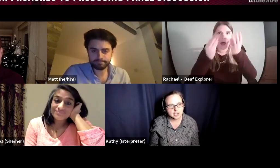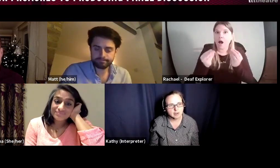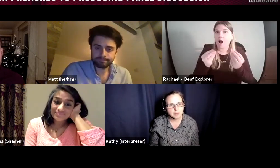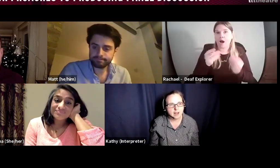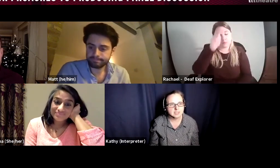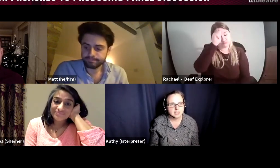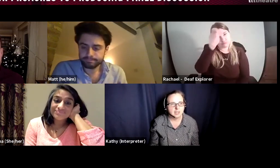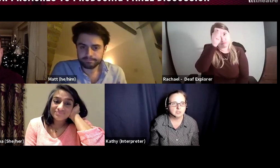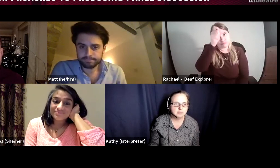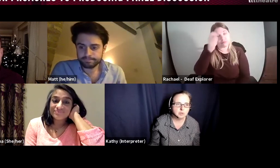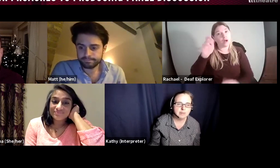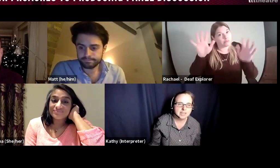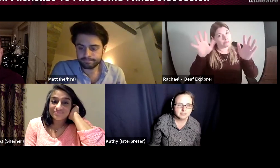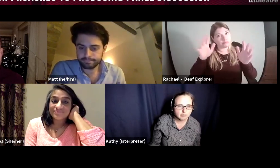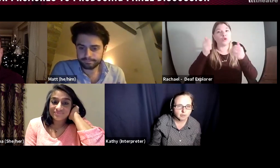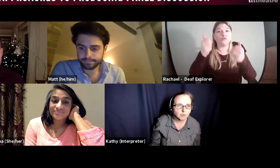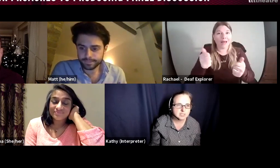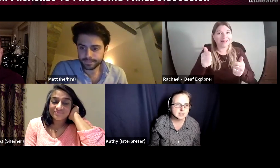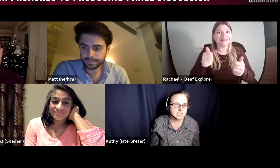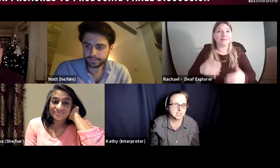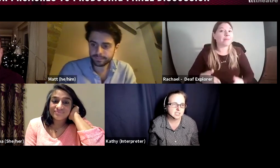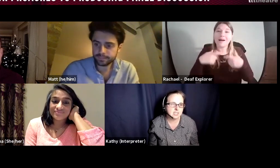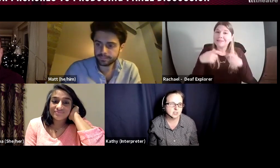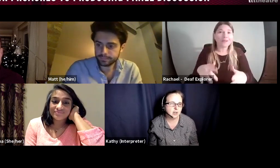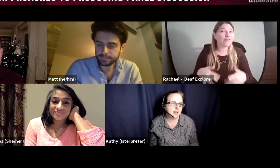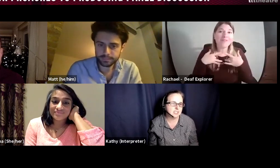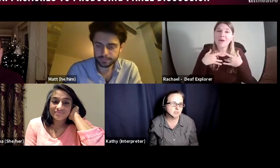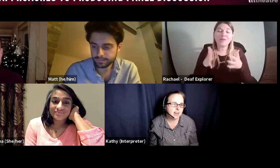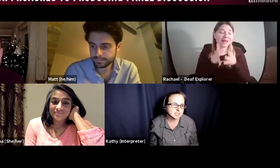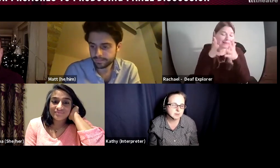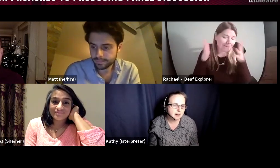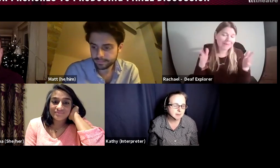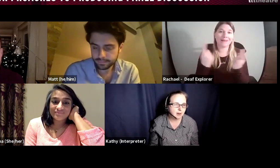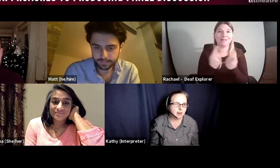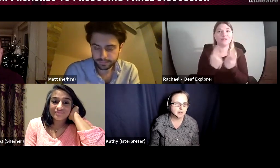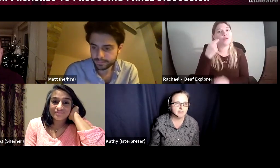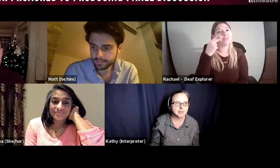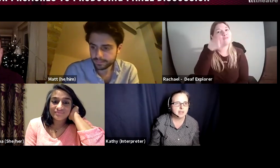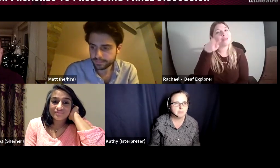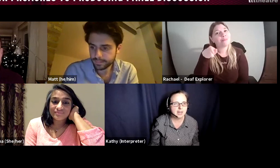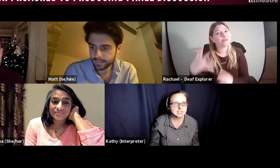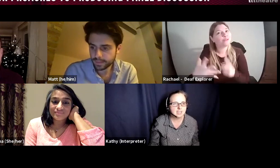about doing many different roles in Theatre, his colleague, that's great, and great for him, but a